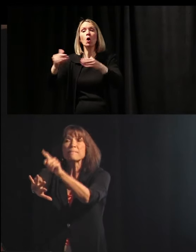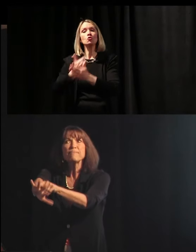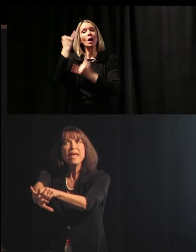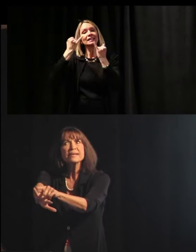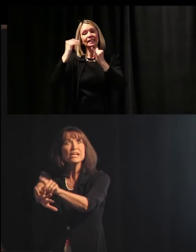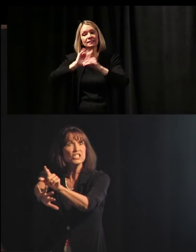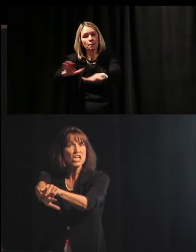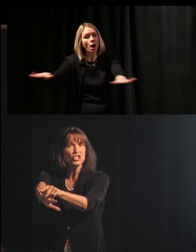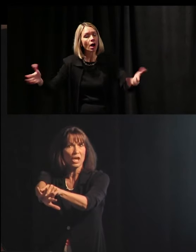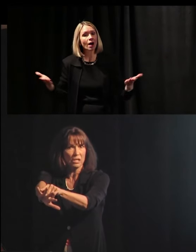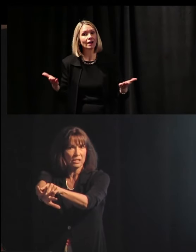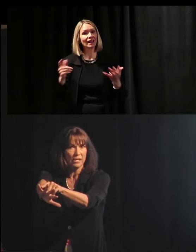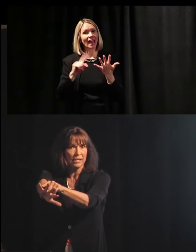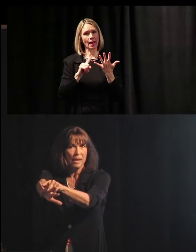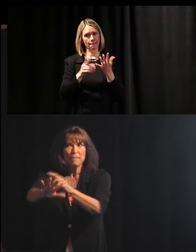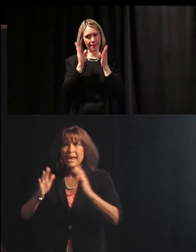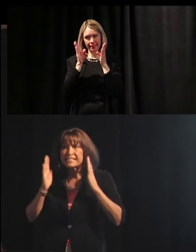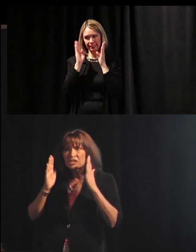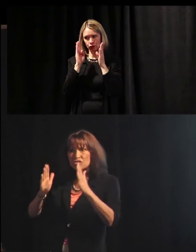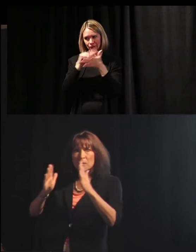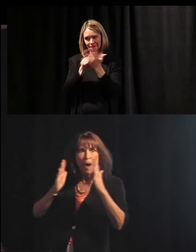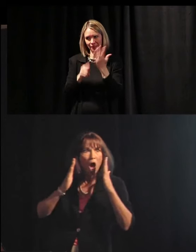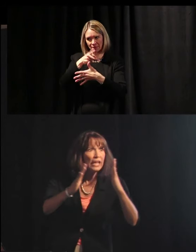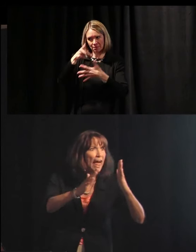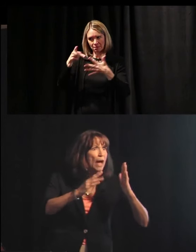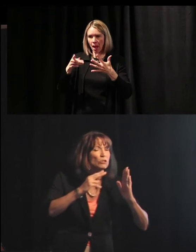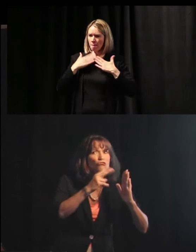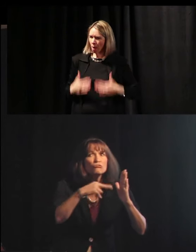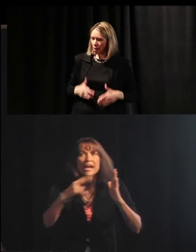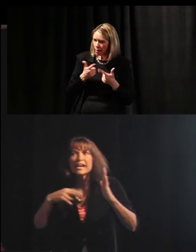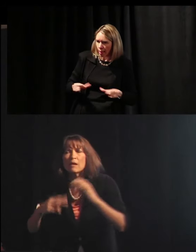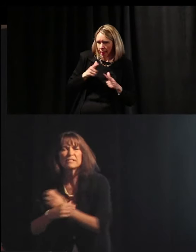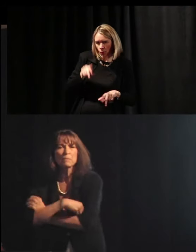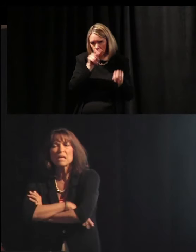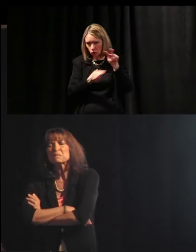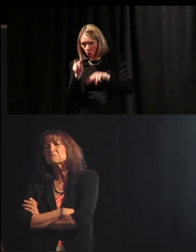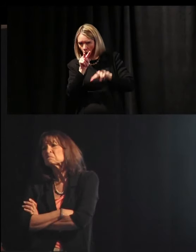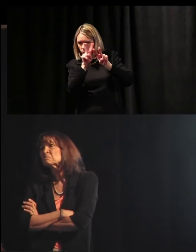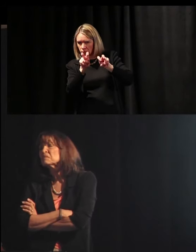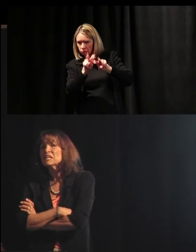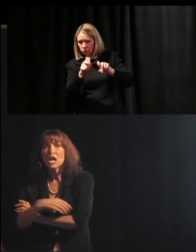and paying attention. Paying attention to body language or reading of somebody's –